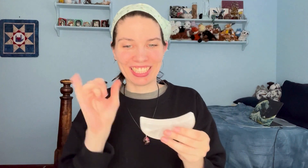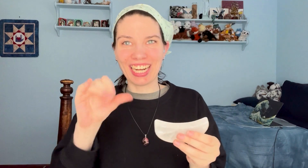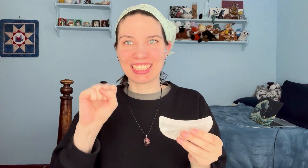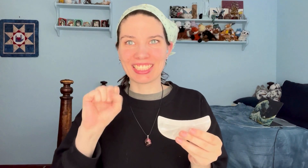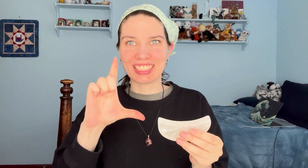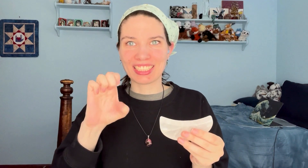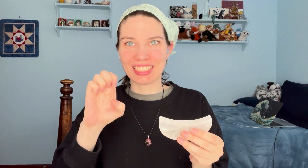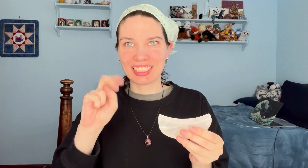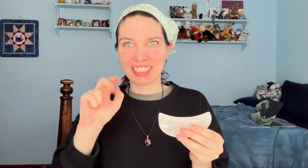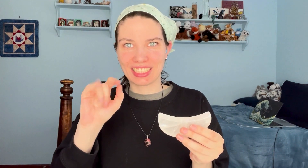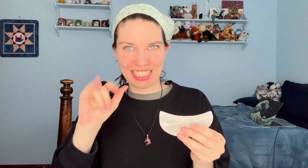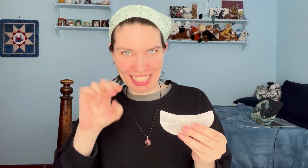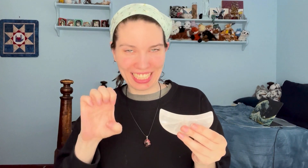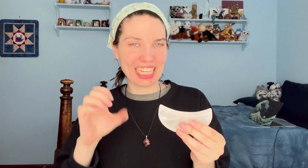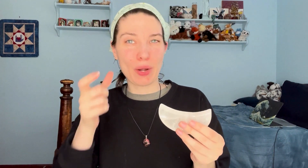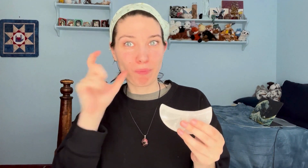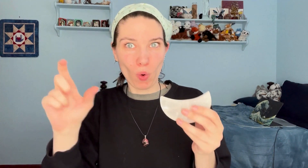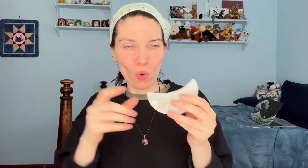That's a selenite moon!